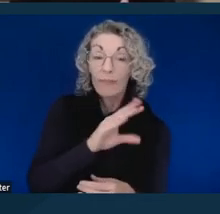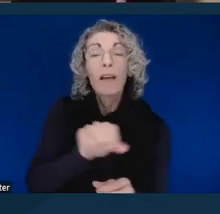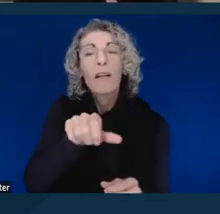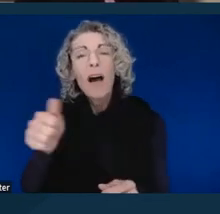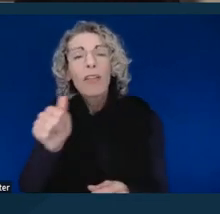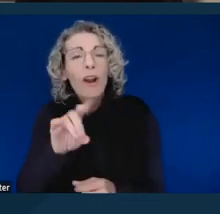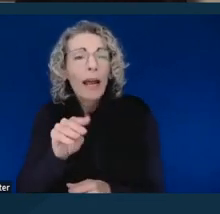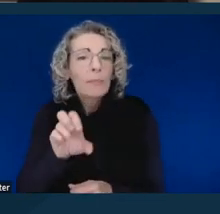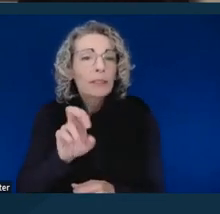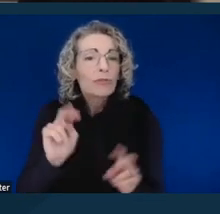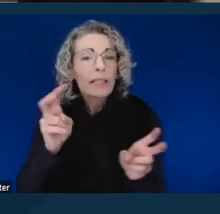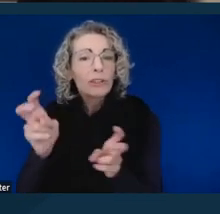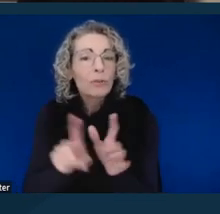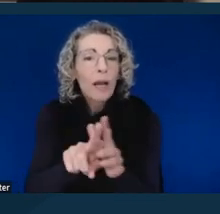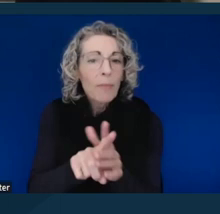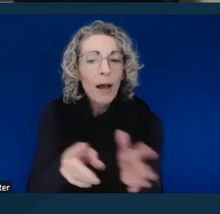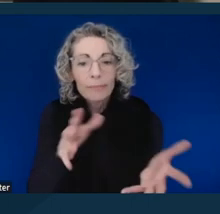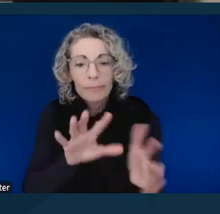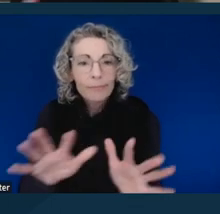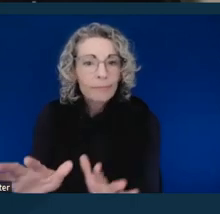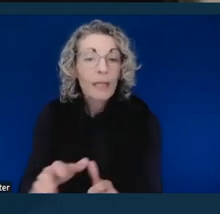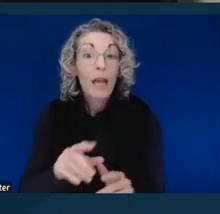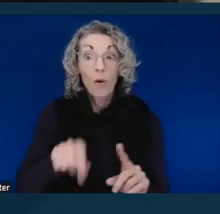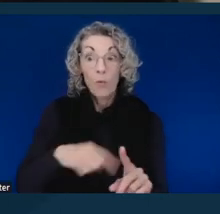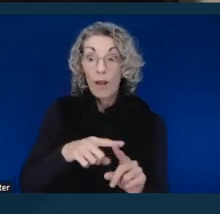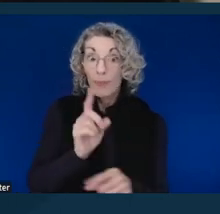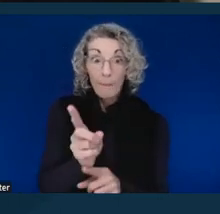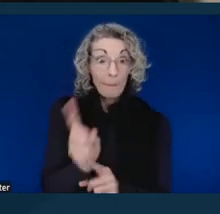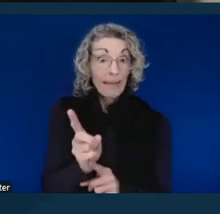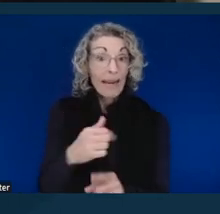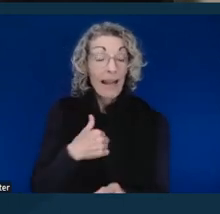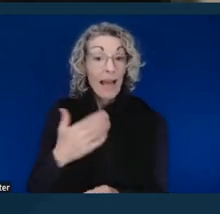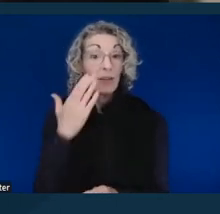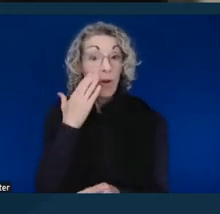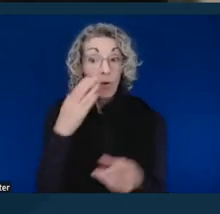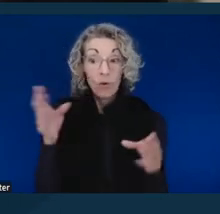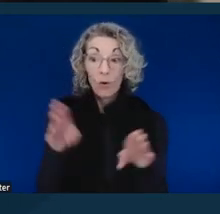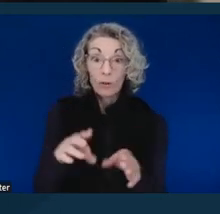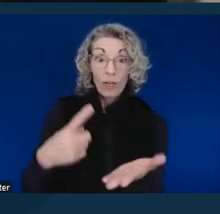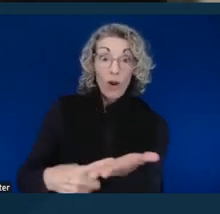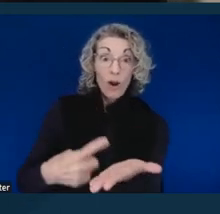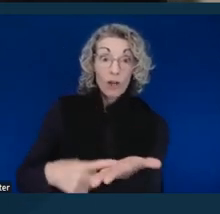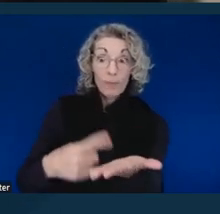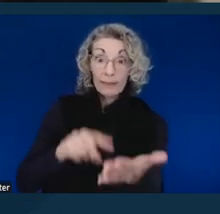So, as soon as I knew the closing argument might be scheduled, I'd make the request.